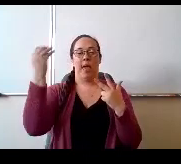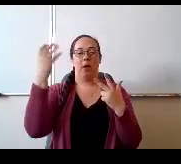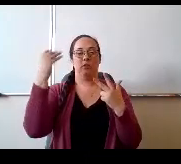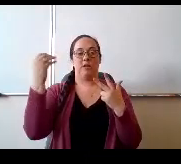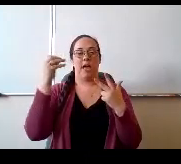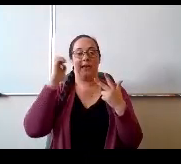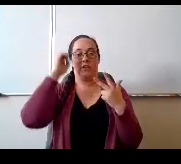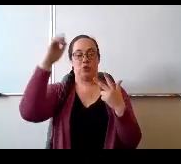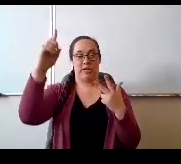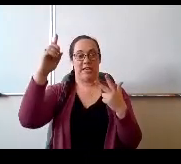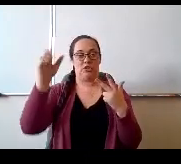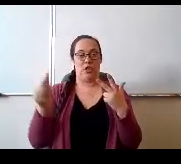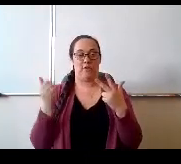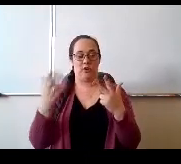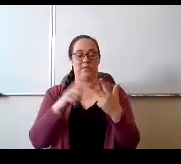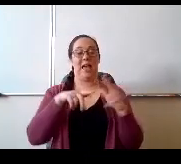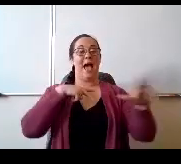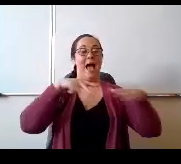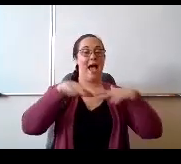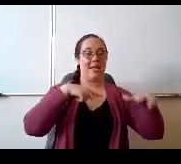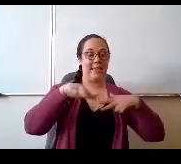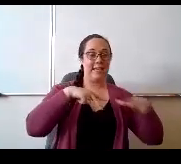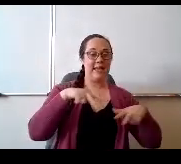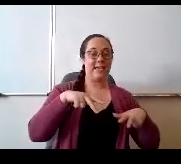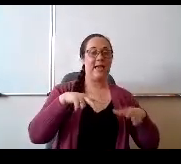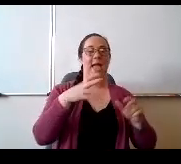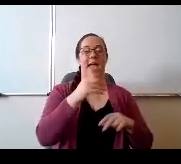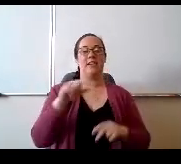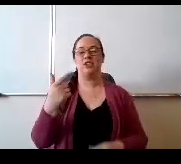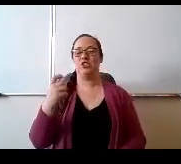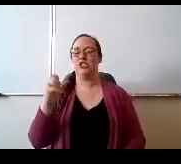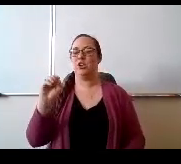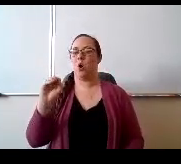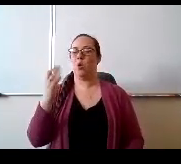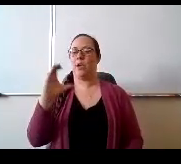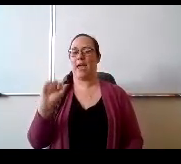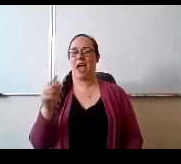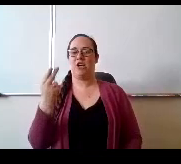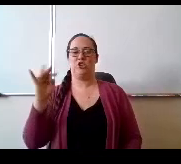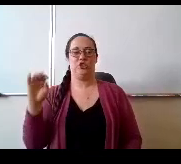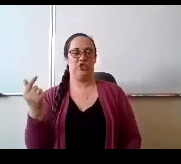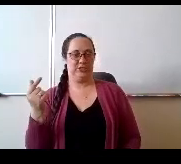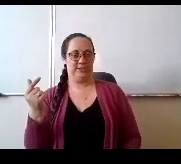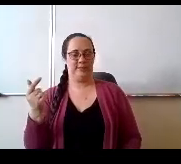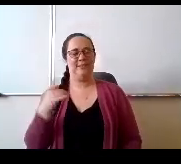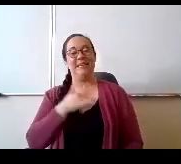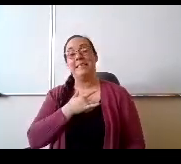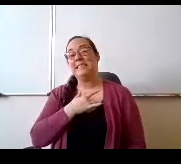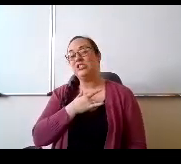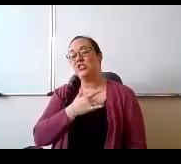hiking the Hills, an geocaching. We have traditionally charged kids $140.00.